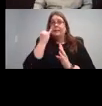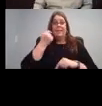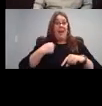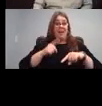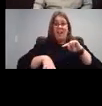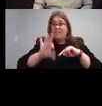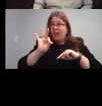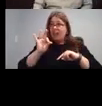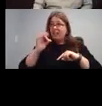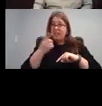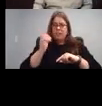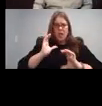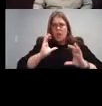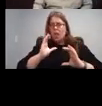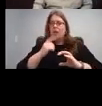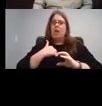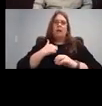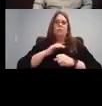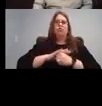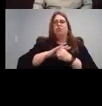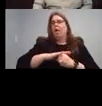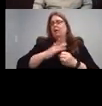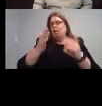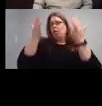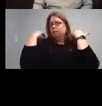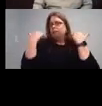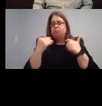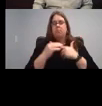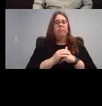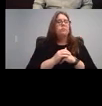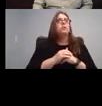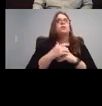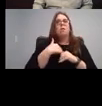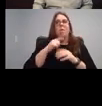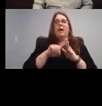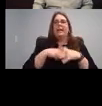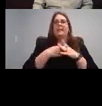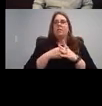So I started putting it together and then thought, you know, I want to be able to share this with